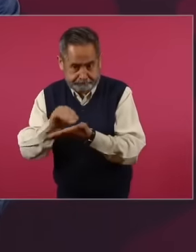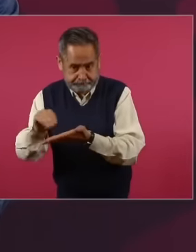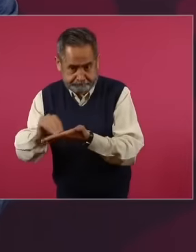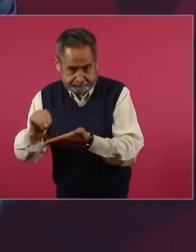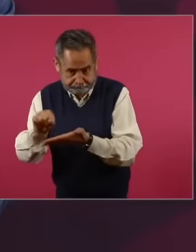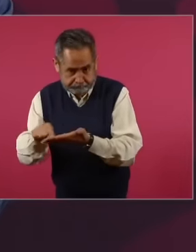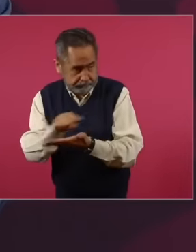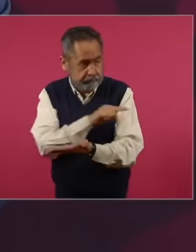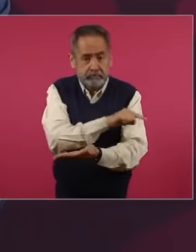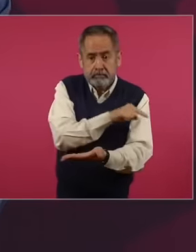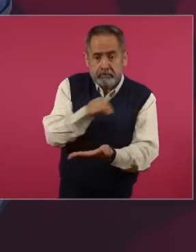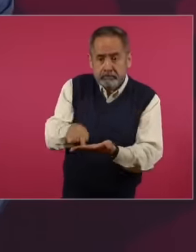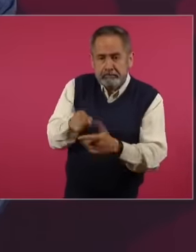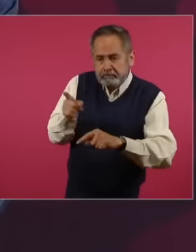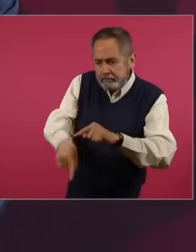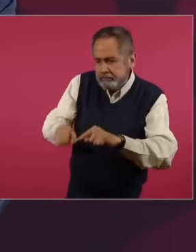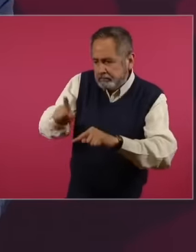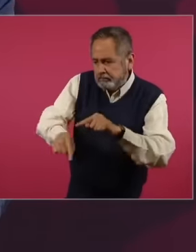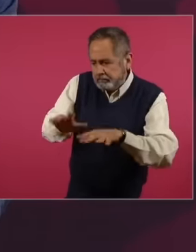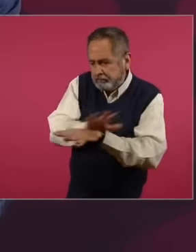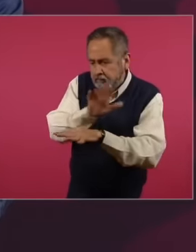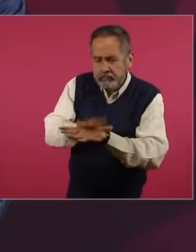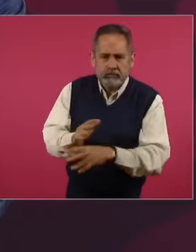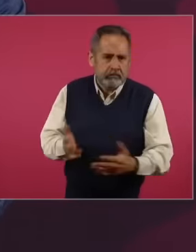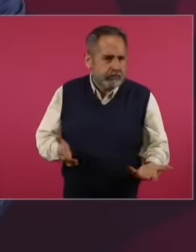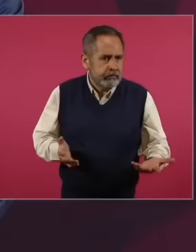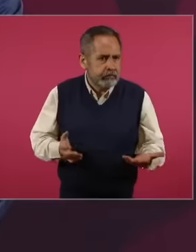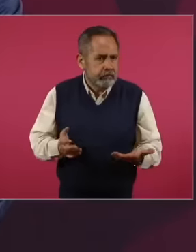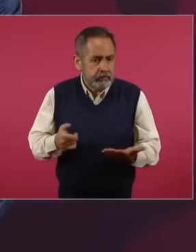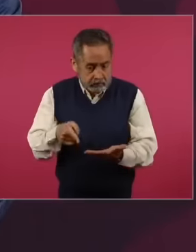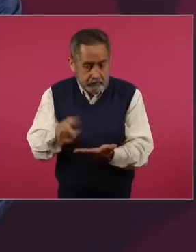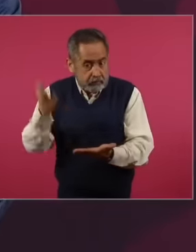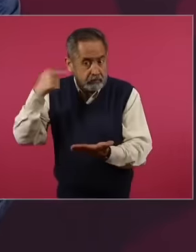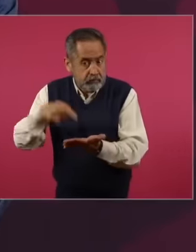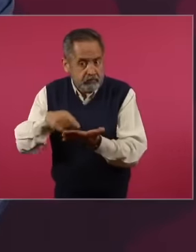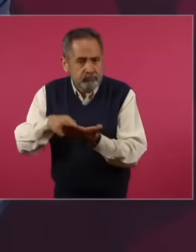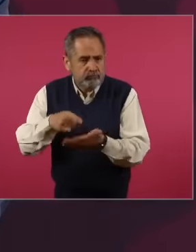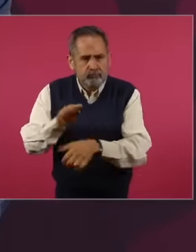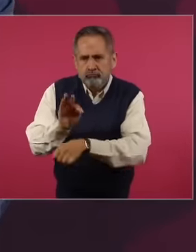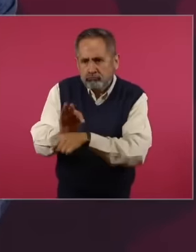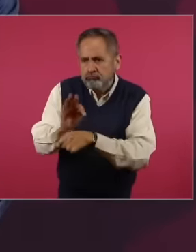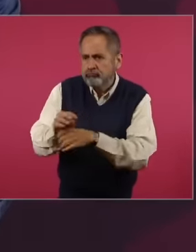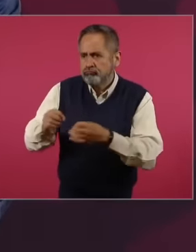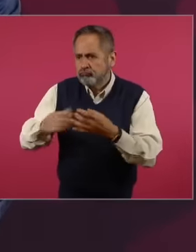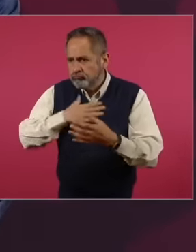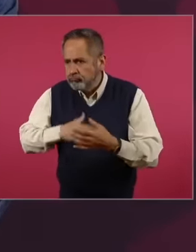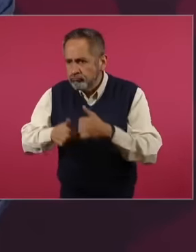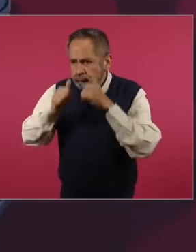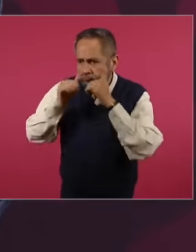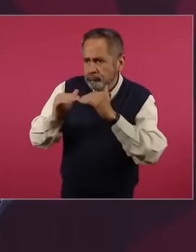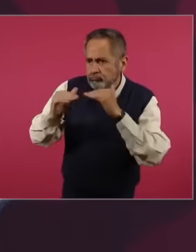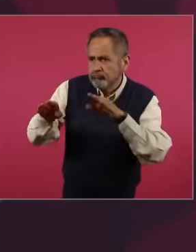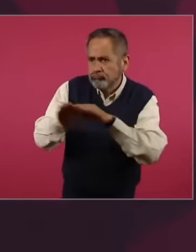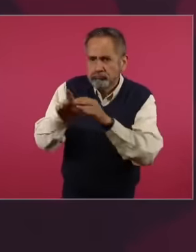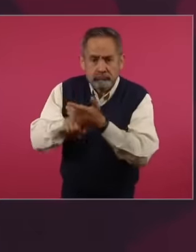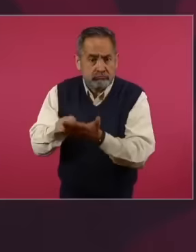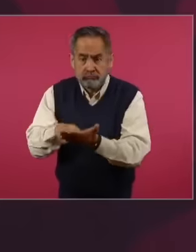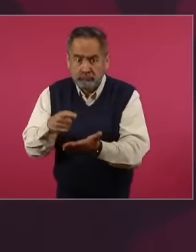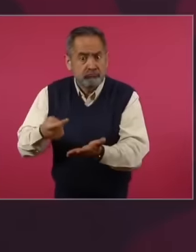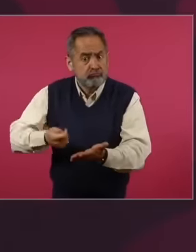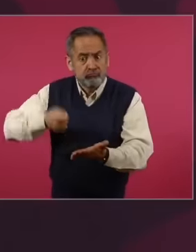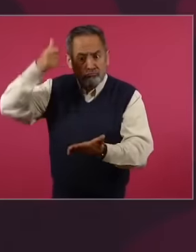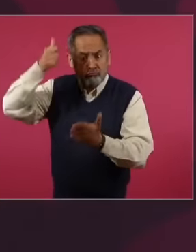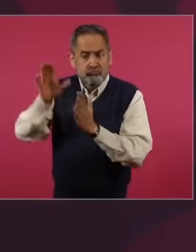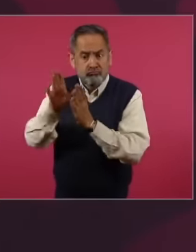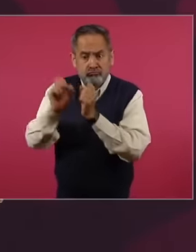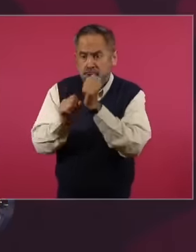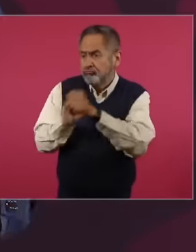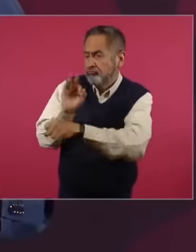a social orientation of Social Justice. It is the first constitution